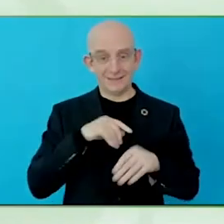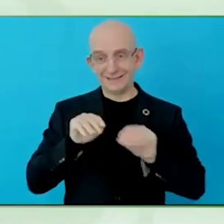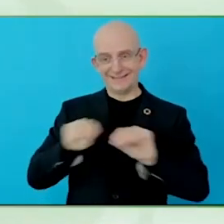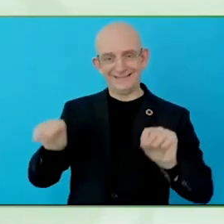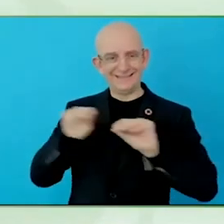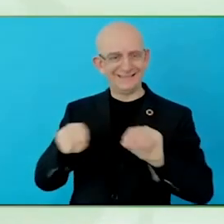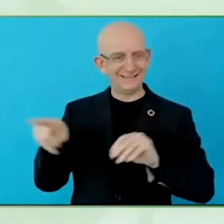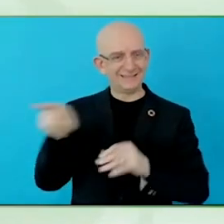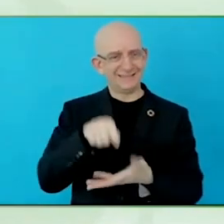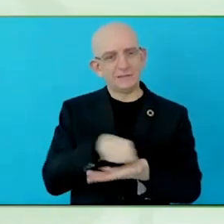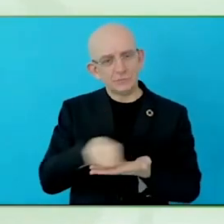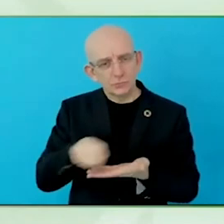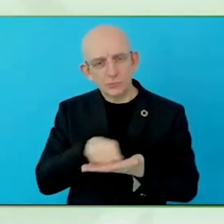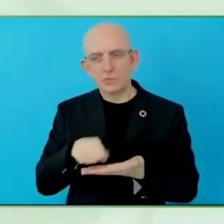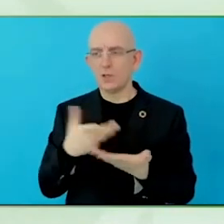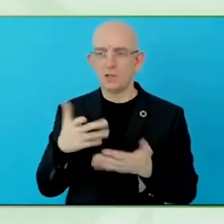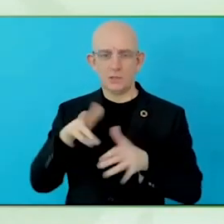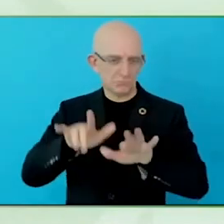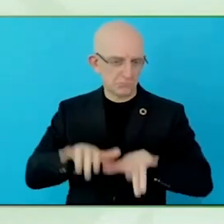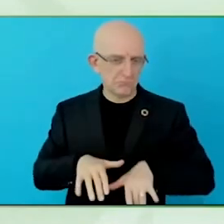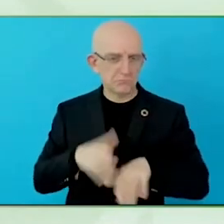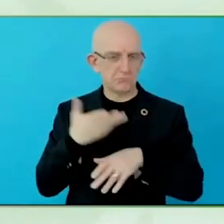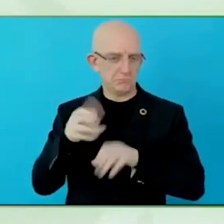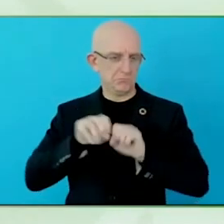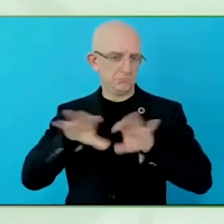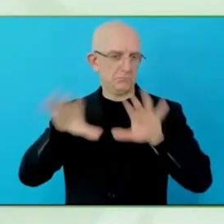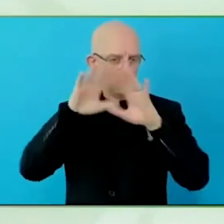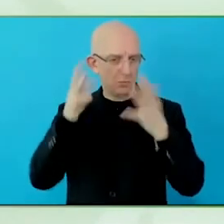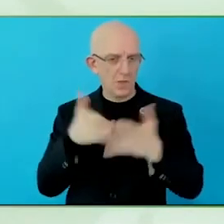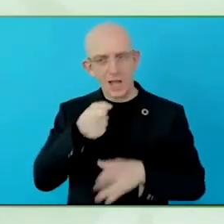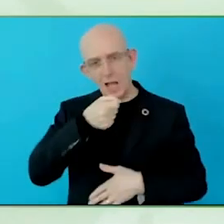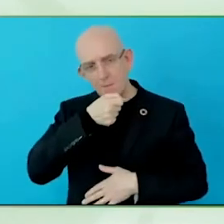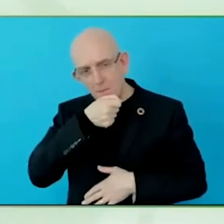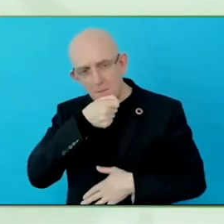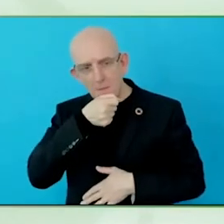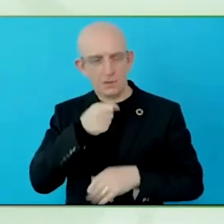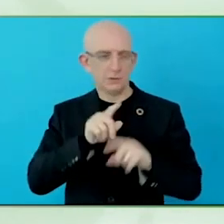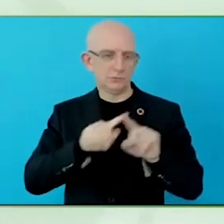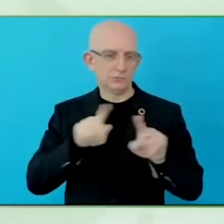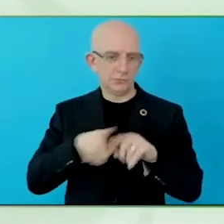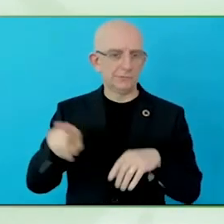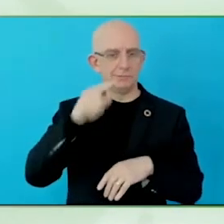So we still see stories that might be about disability or about a